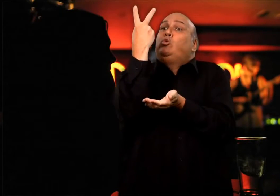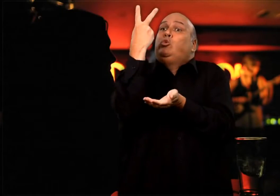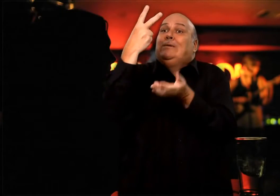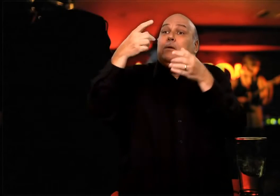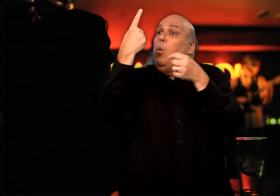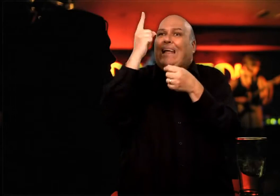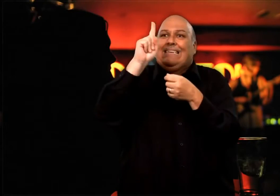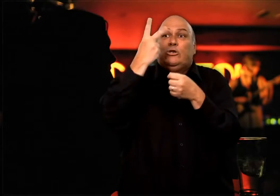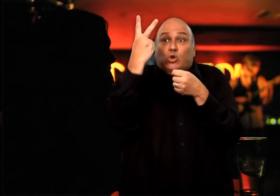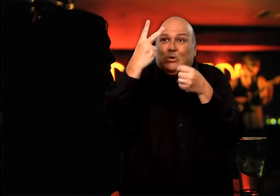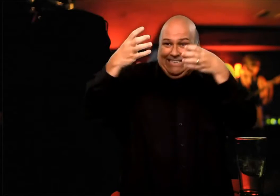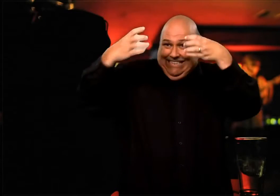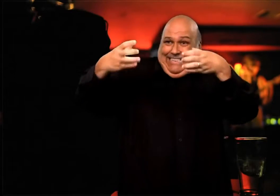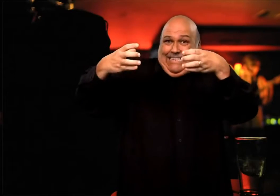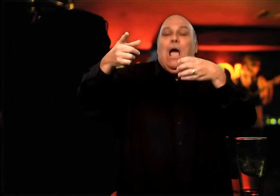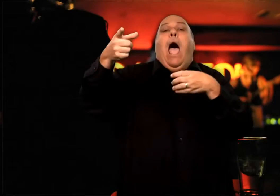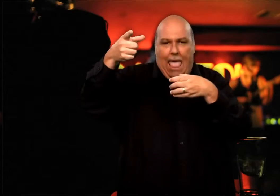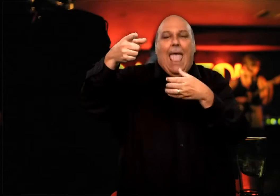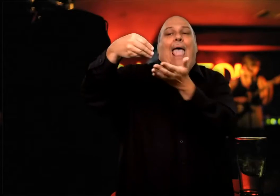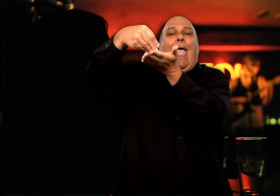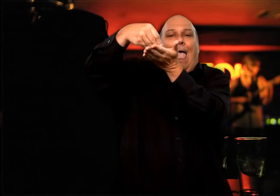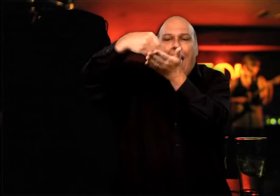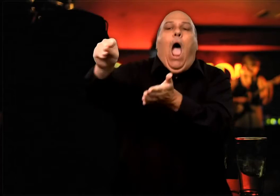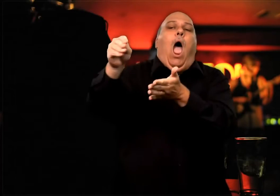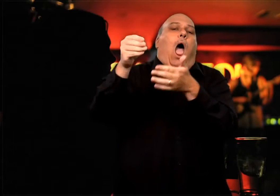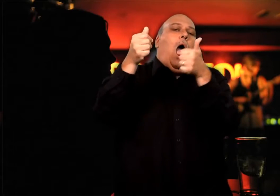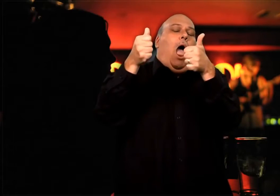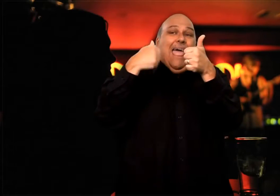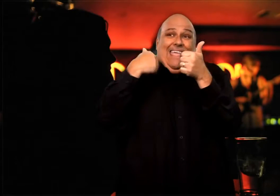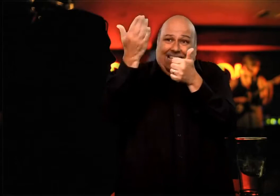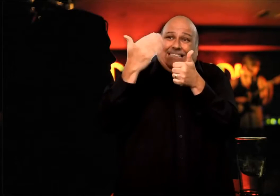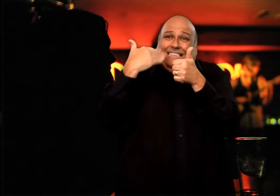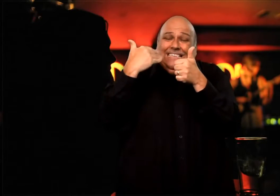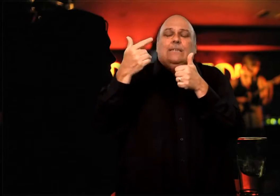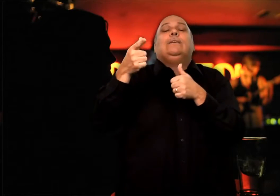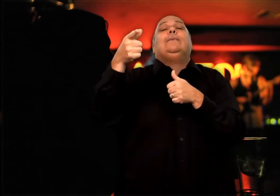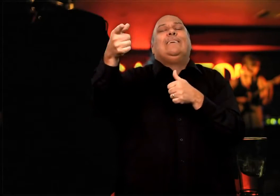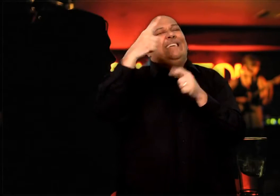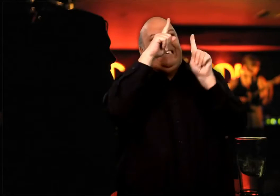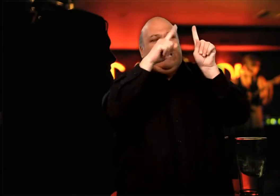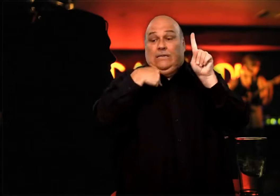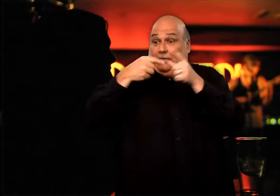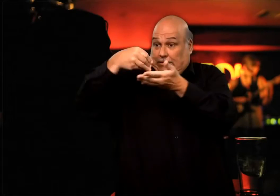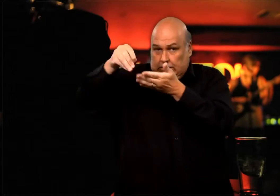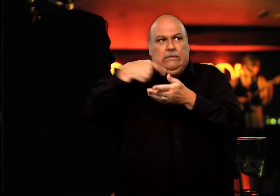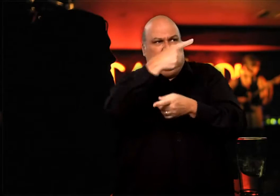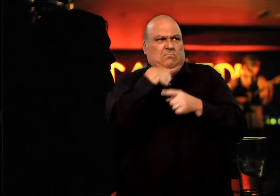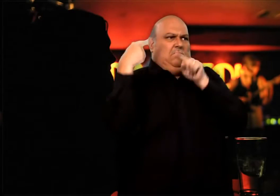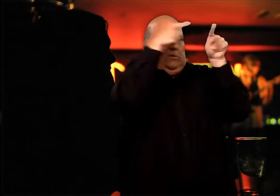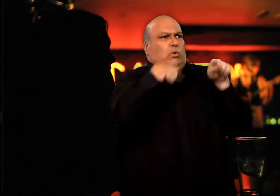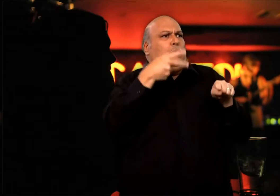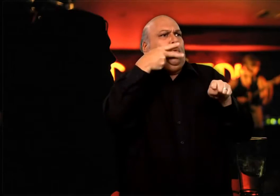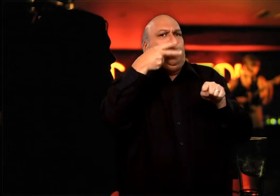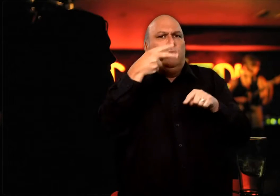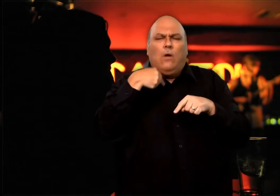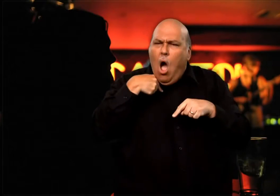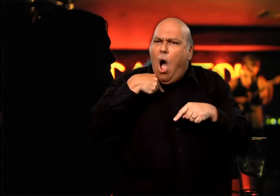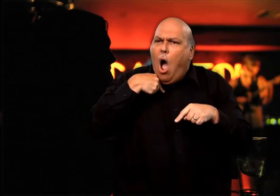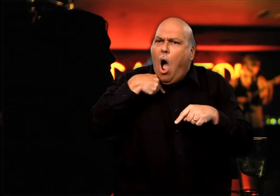out – she agreed. I quickly asked her to purchase two drinks, not one for me. At last, she was able to obtain drinks for herself and myself as well.